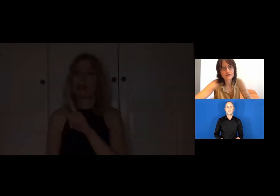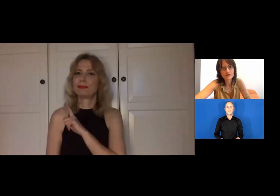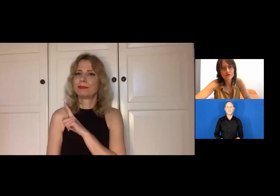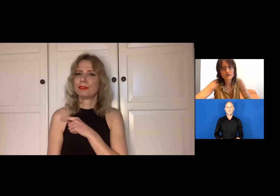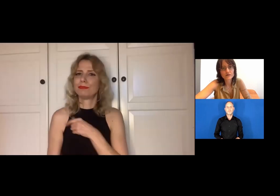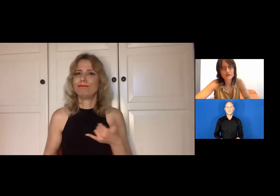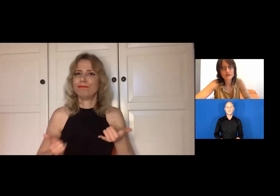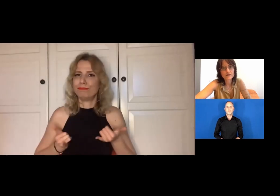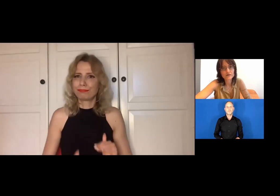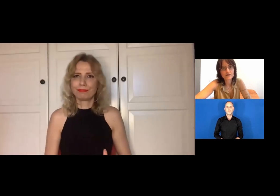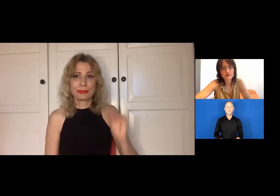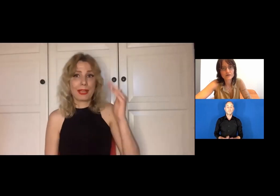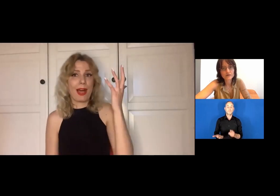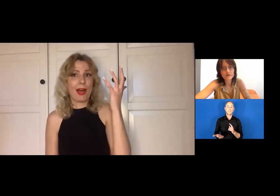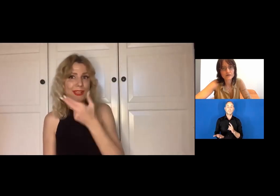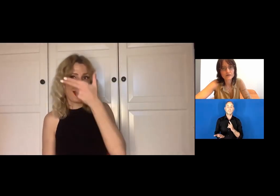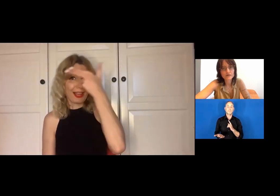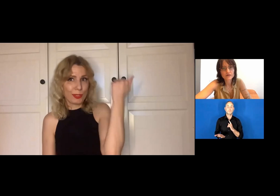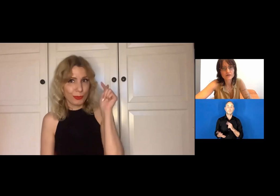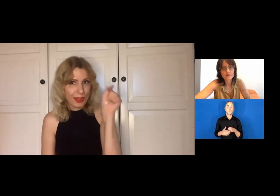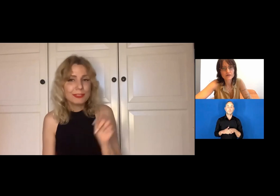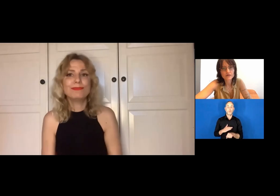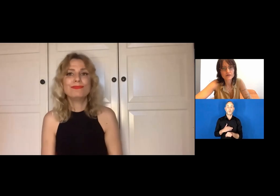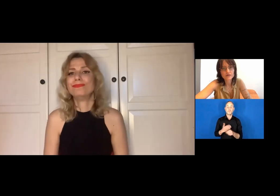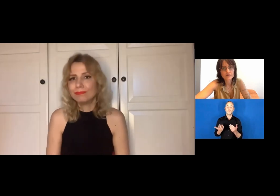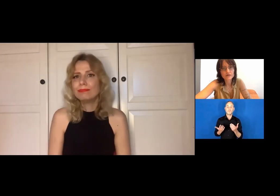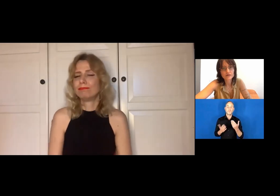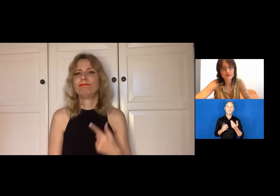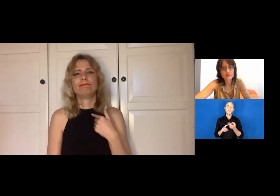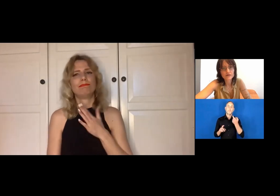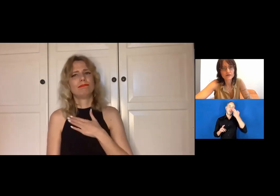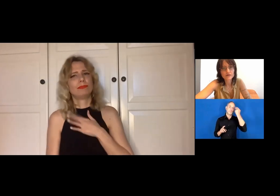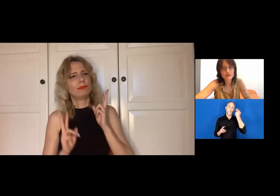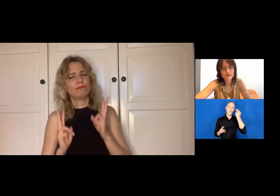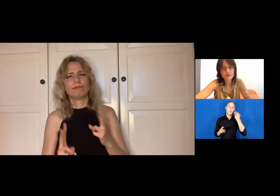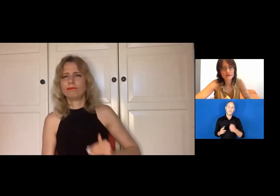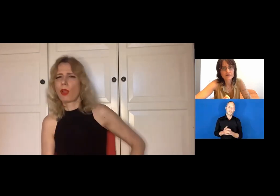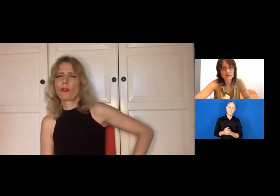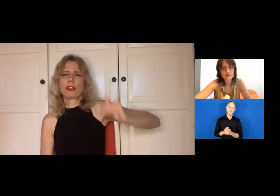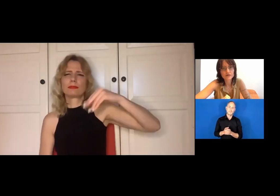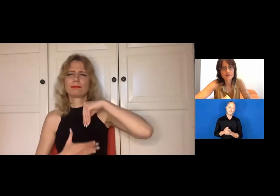So, hello again. My name is Laura and I was born in Lithuania.